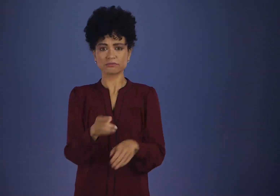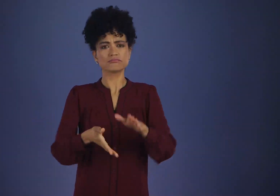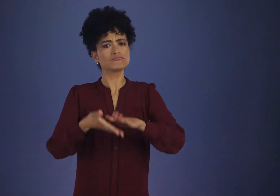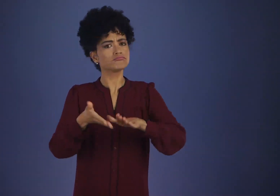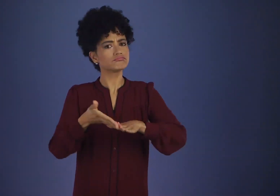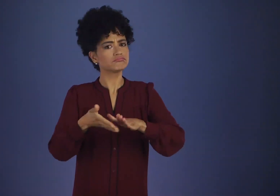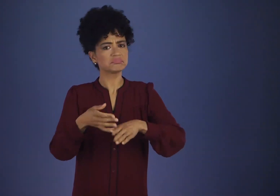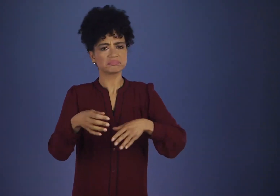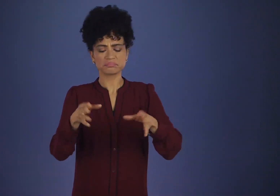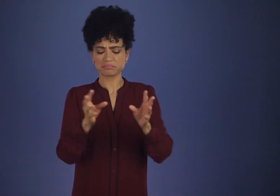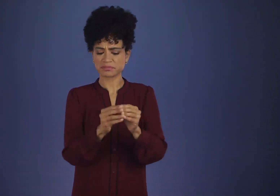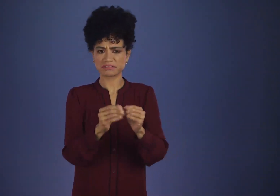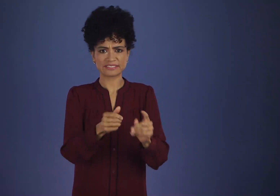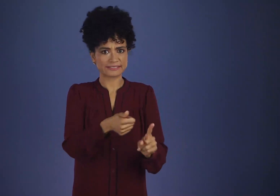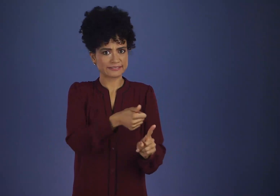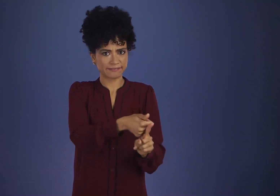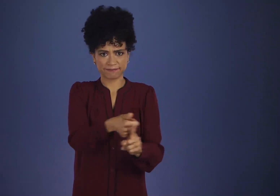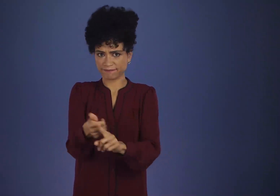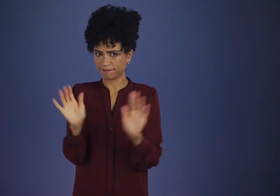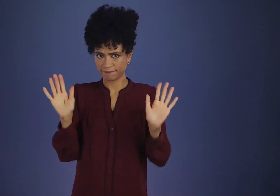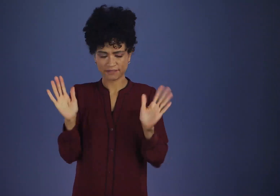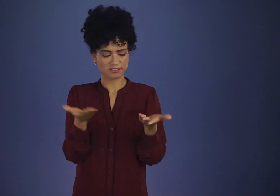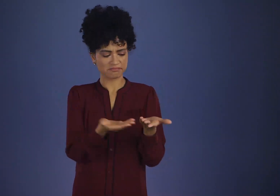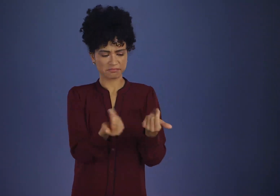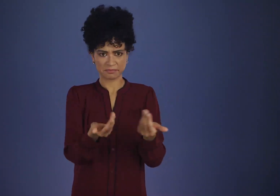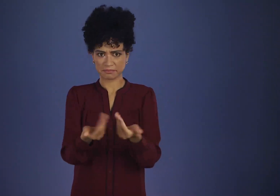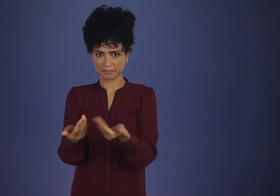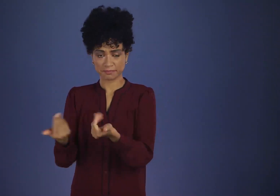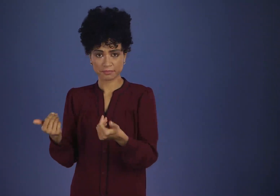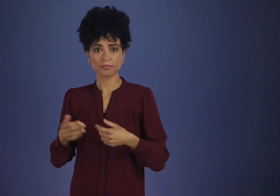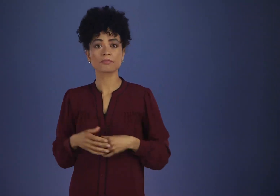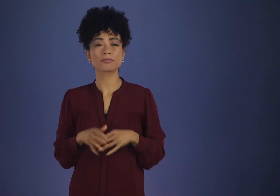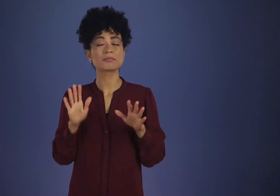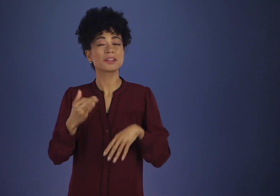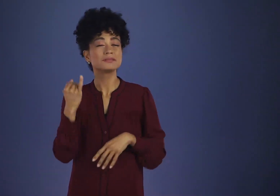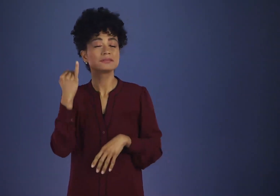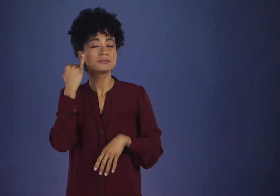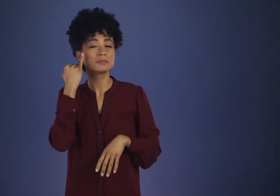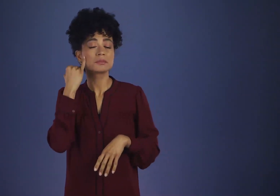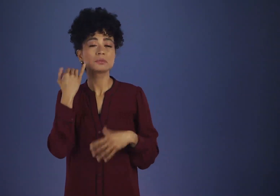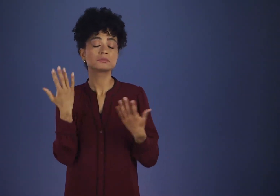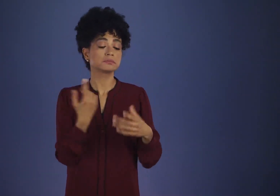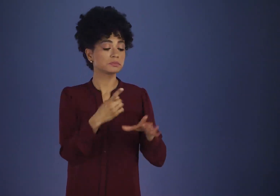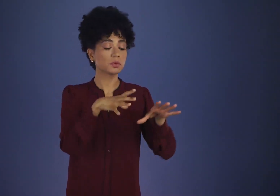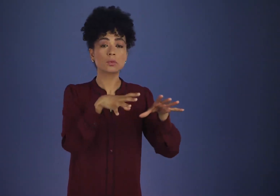“Each group should be autonomous except in matters affecting other groups or A.A. as a whole.”